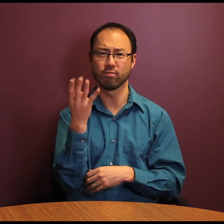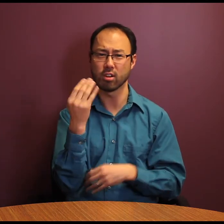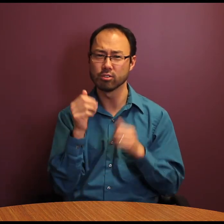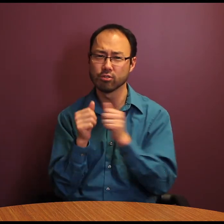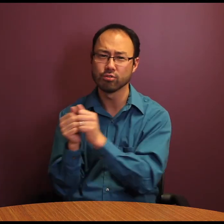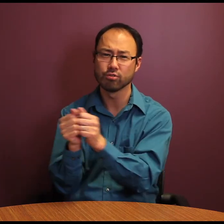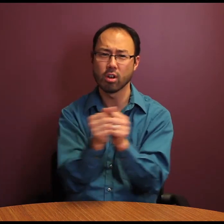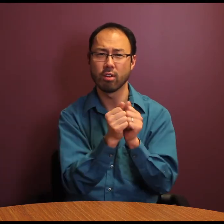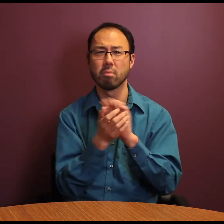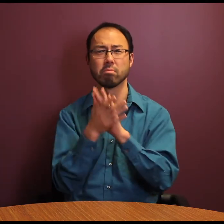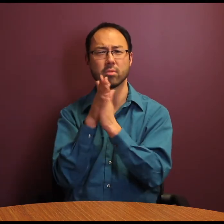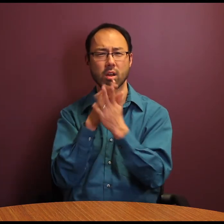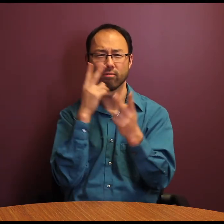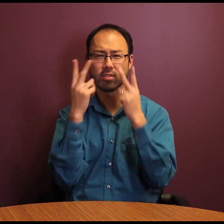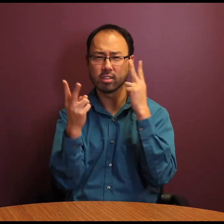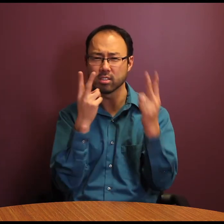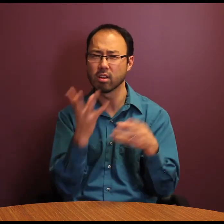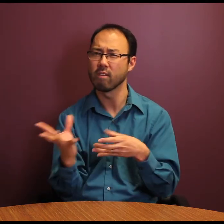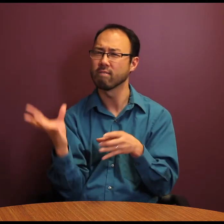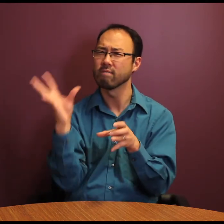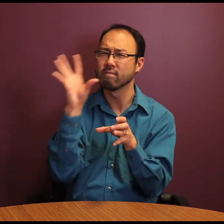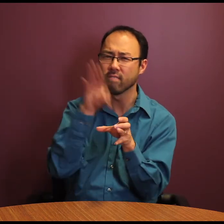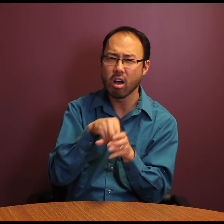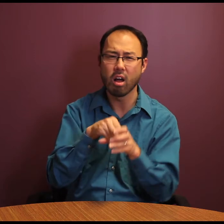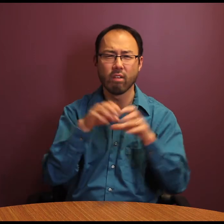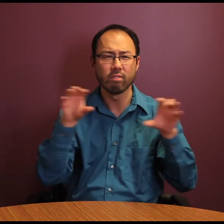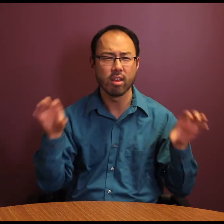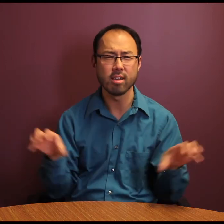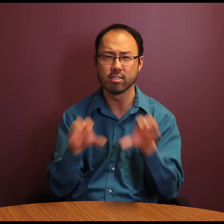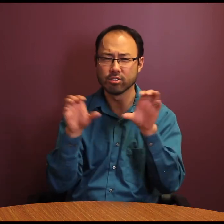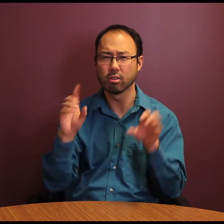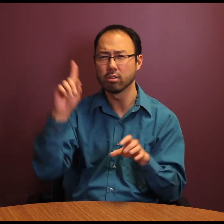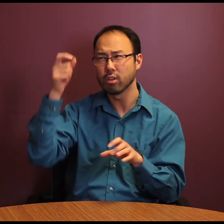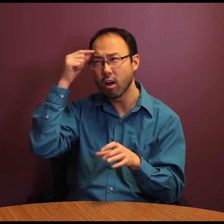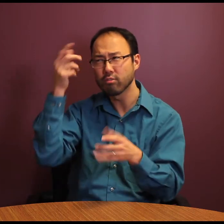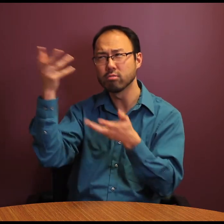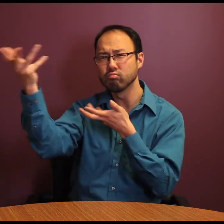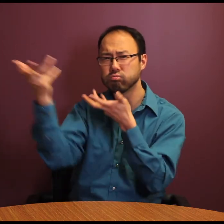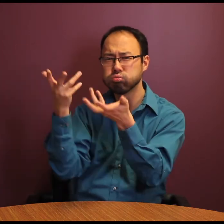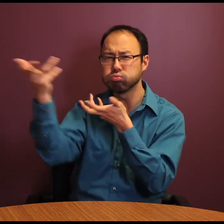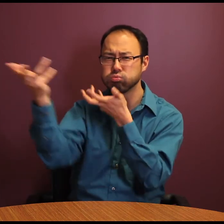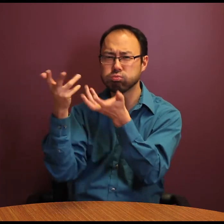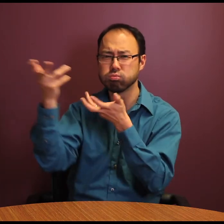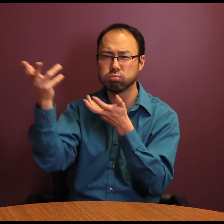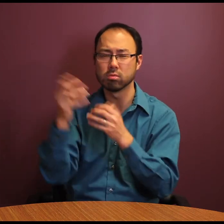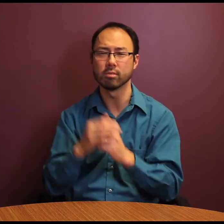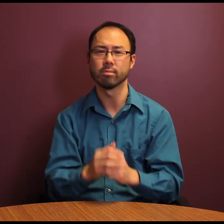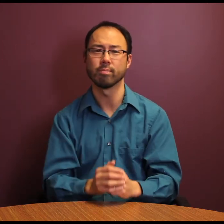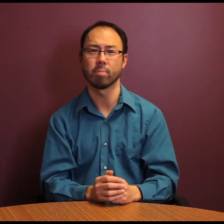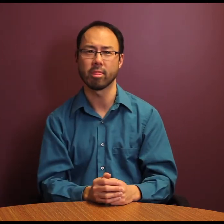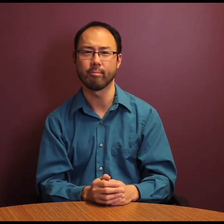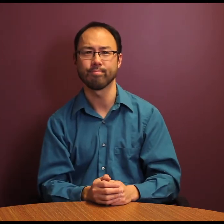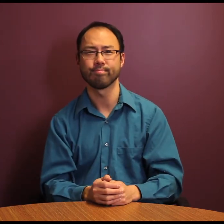together we are becoming more visible, involved, and active partners with our government.